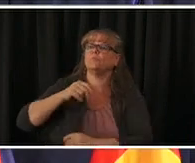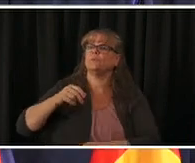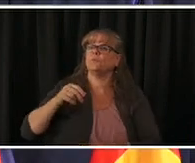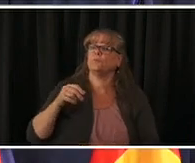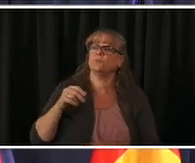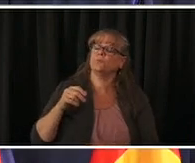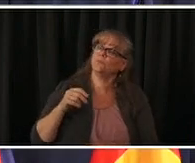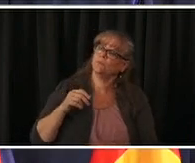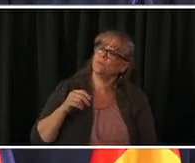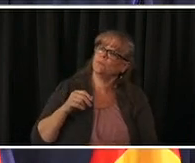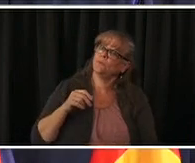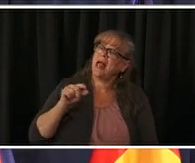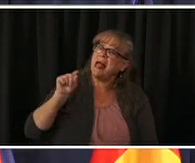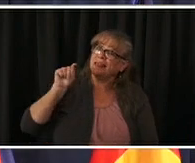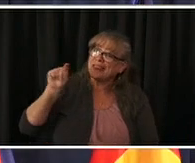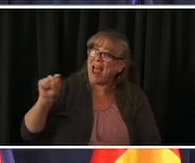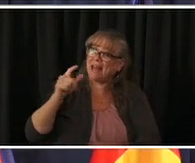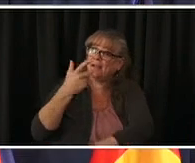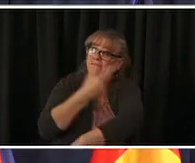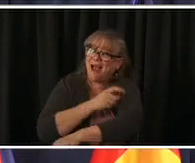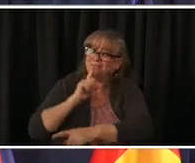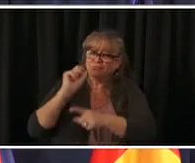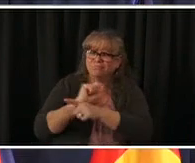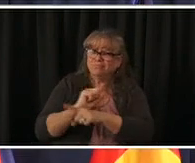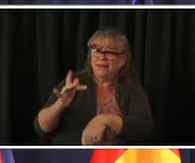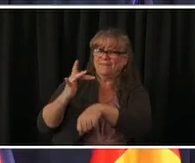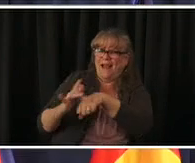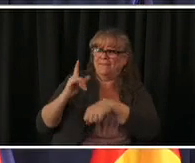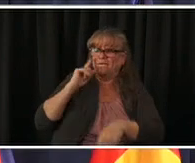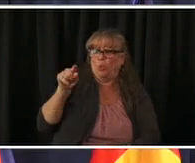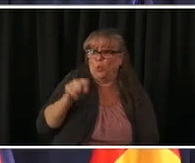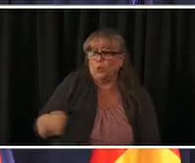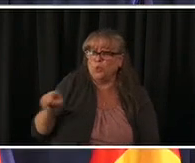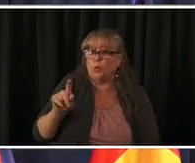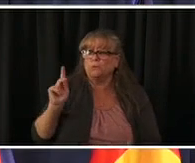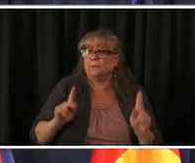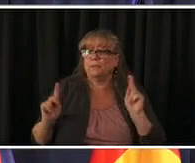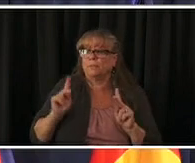if largely through employers and through large site-based clinics for those in that workforce